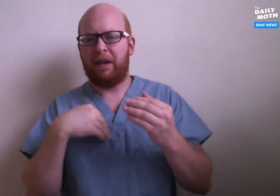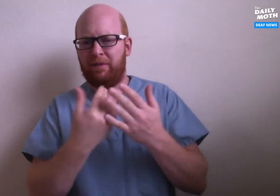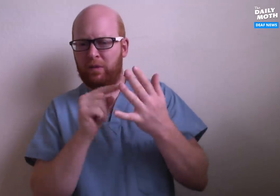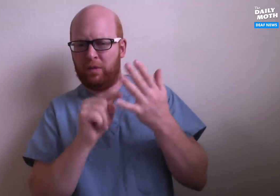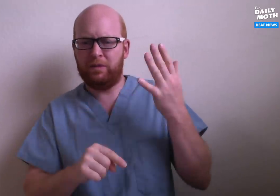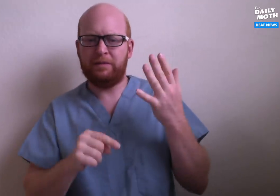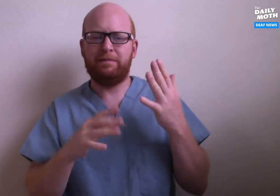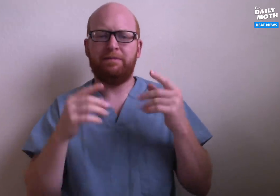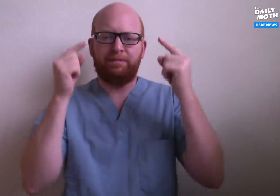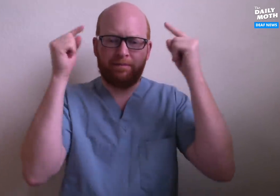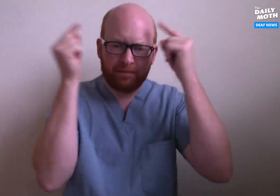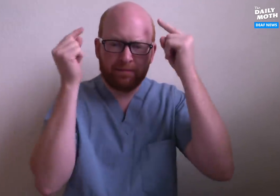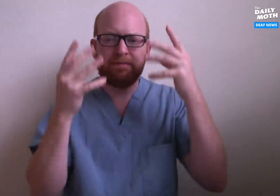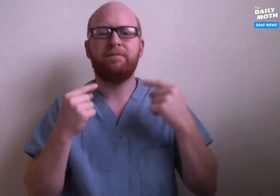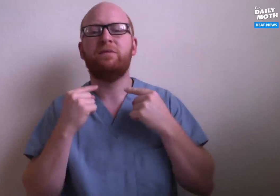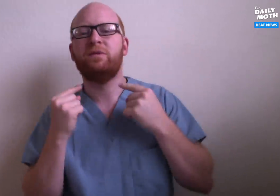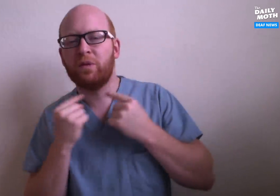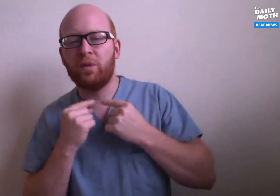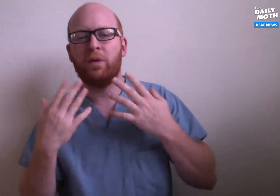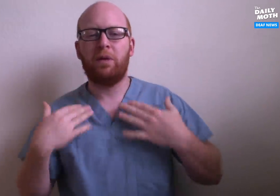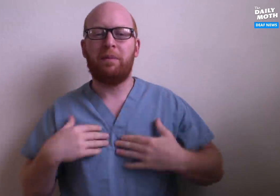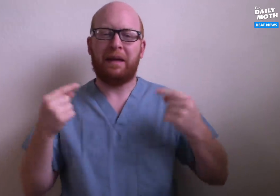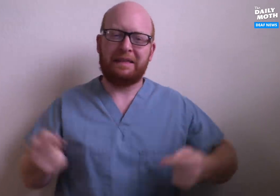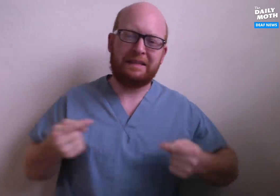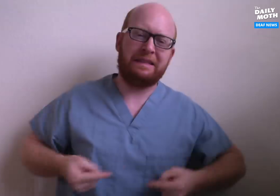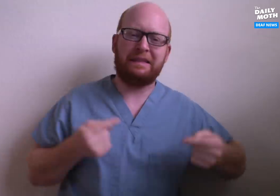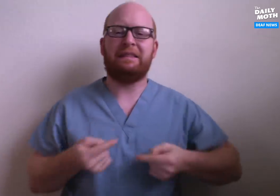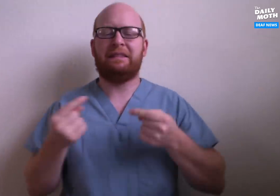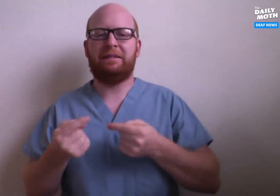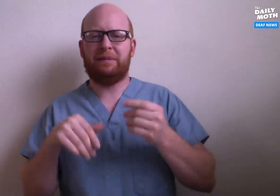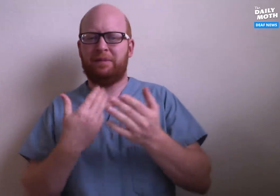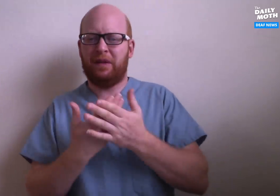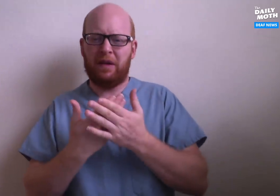Headaches, sore throats, muscle pain,